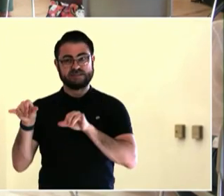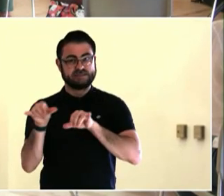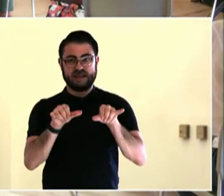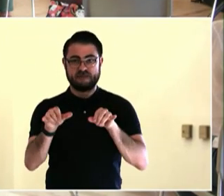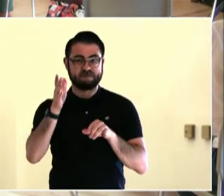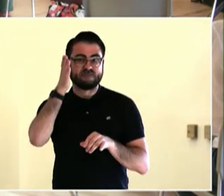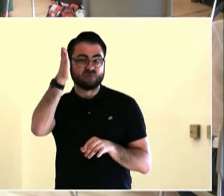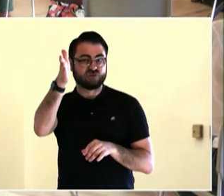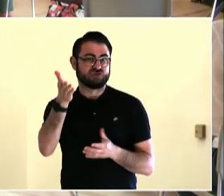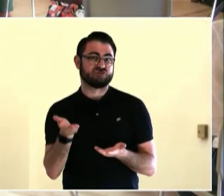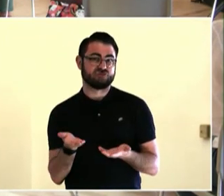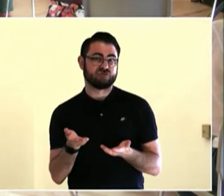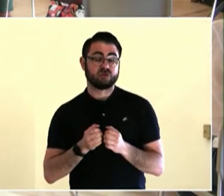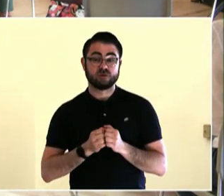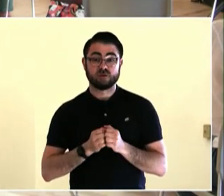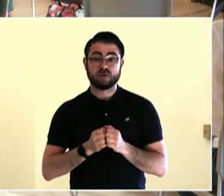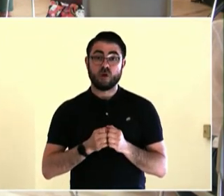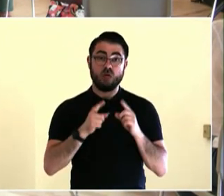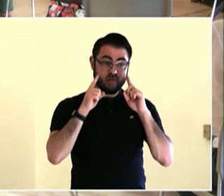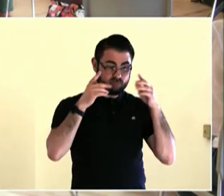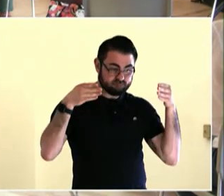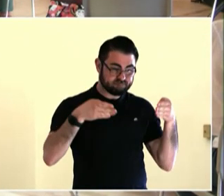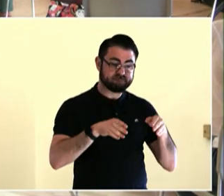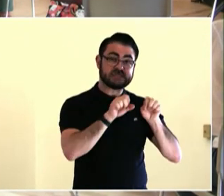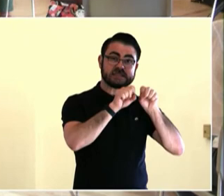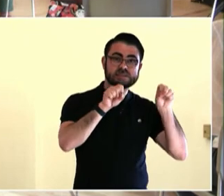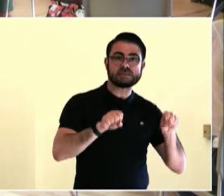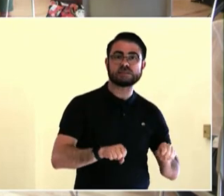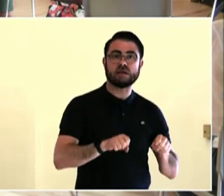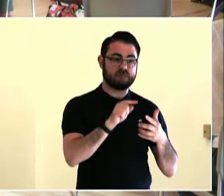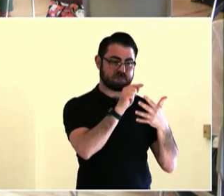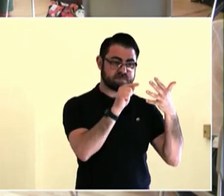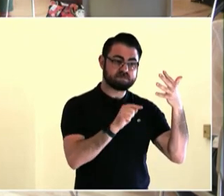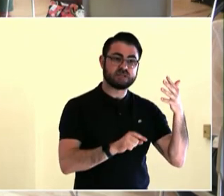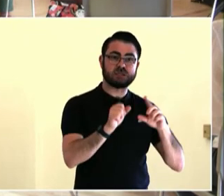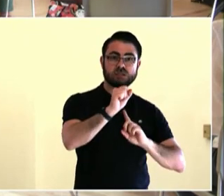It is 2032. How old are you? How old are the people around